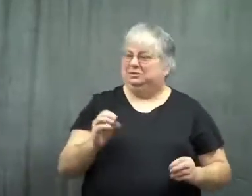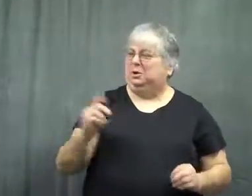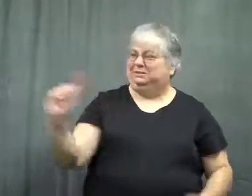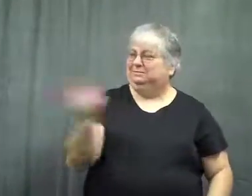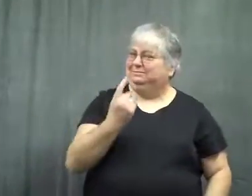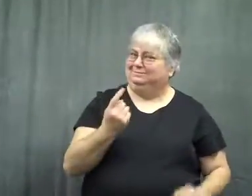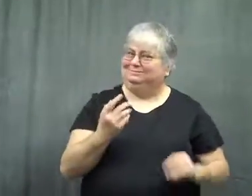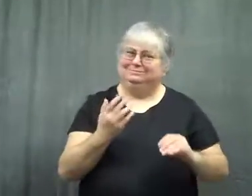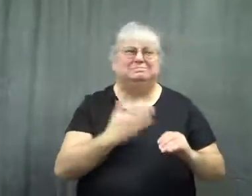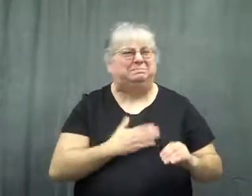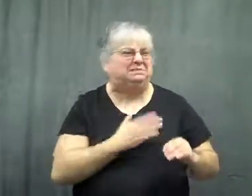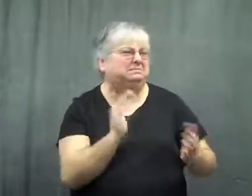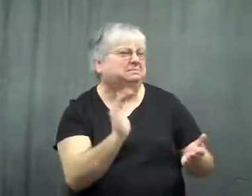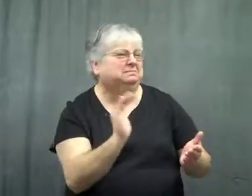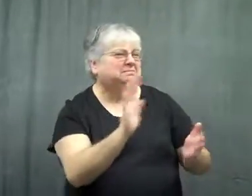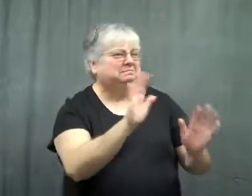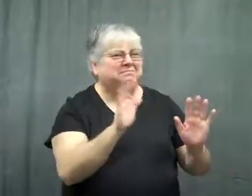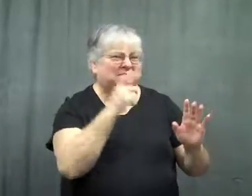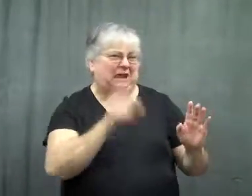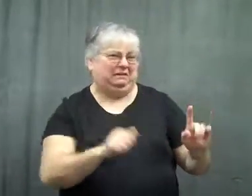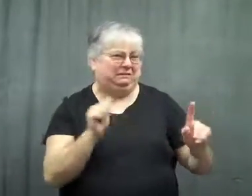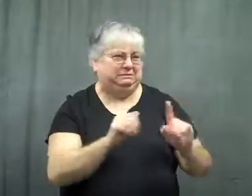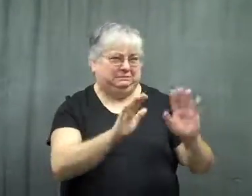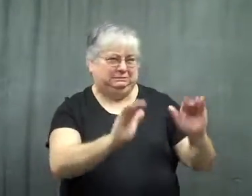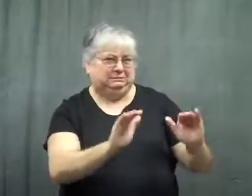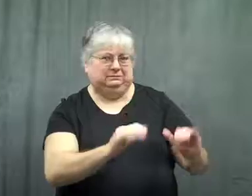They came up to me and asked me not to score so high, to tone it down.